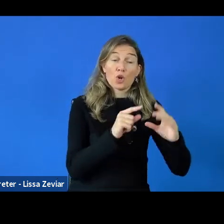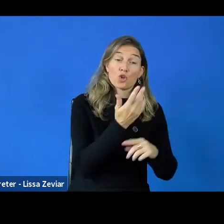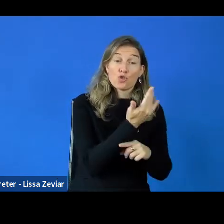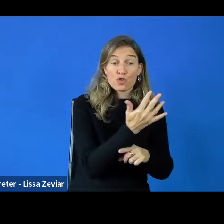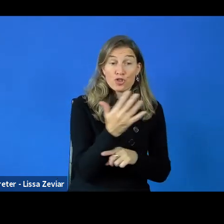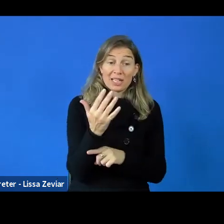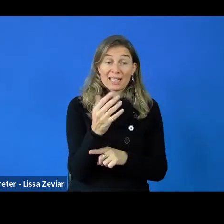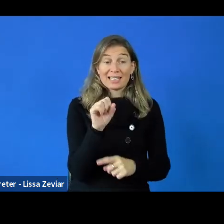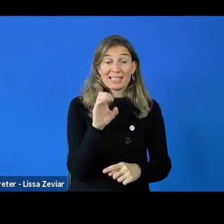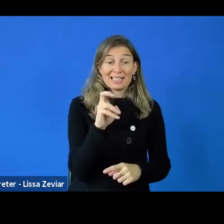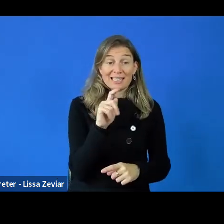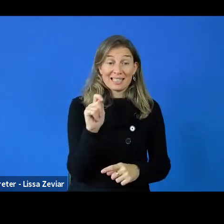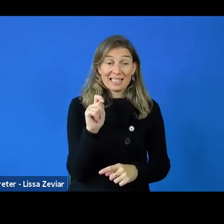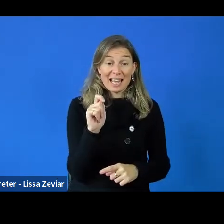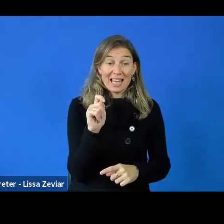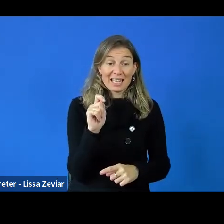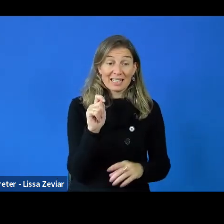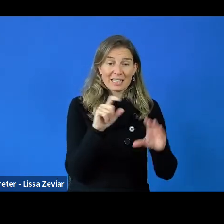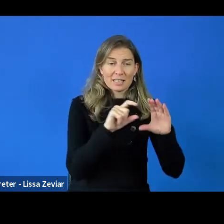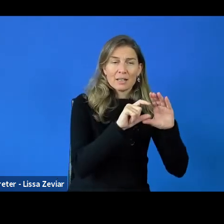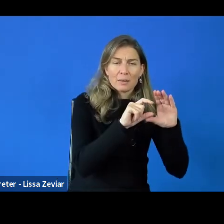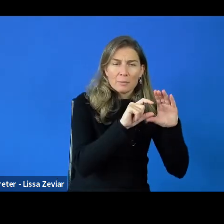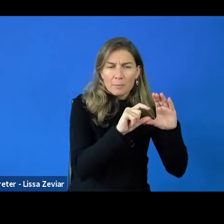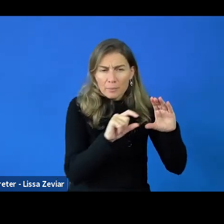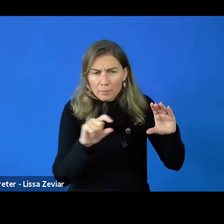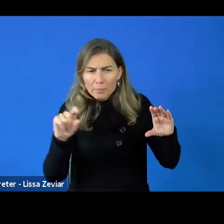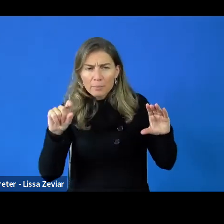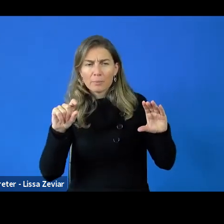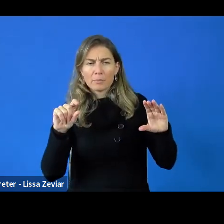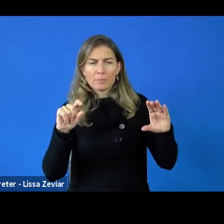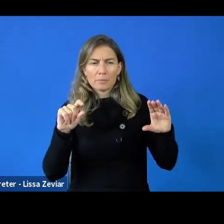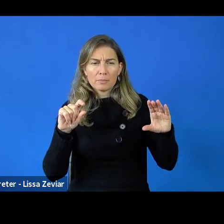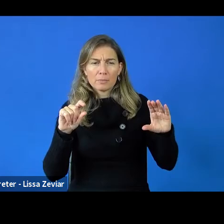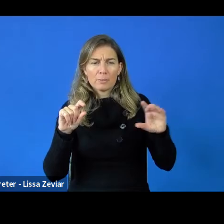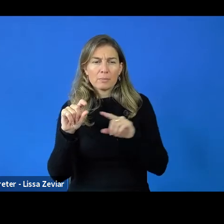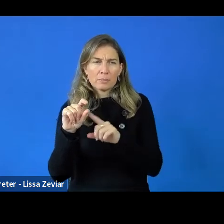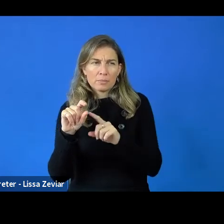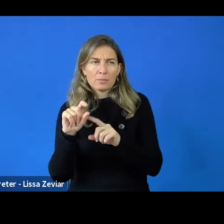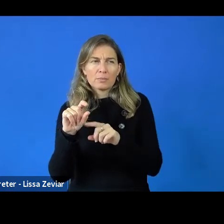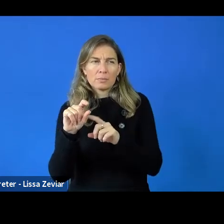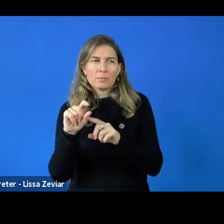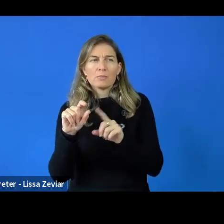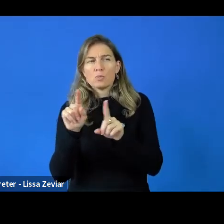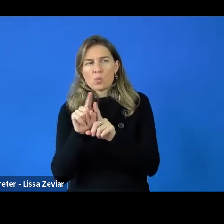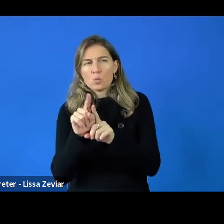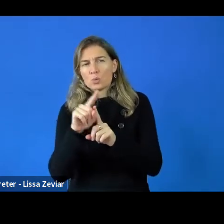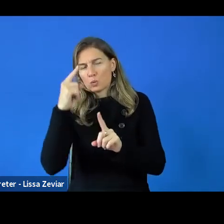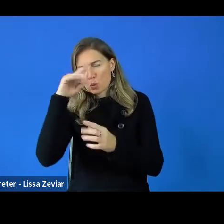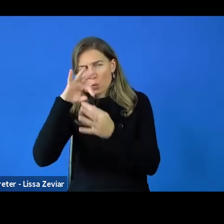it would be that information would be available for persons with disabilities and they can access the information.